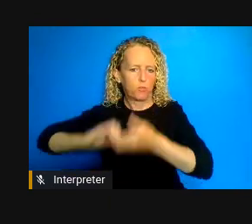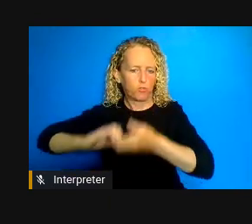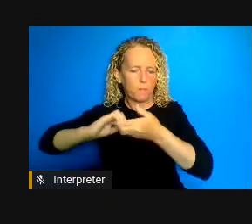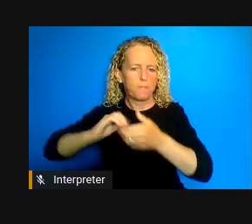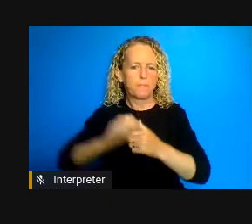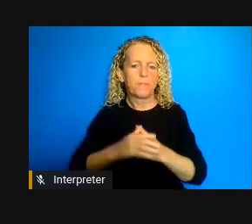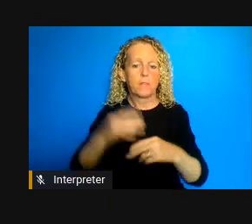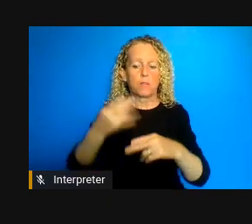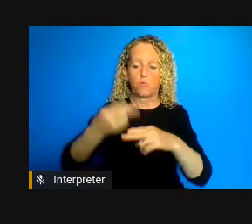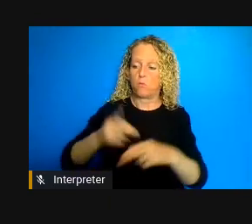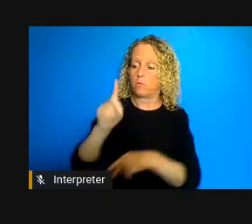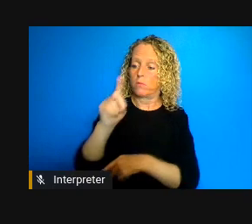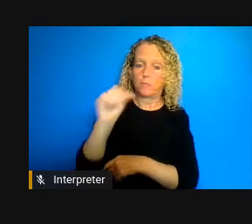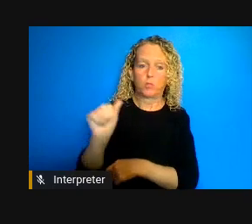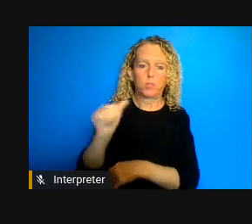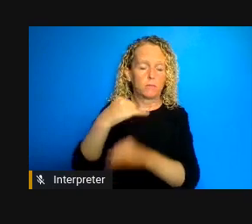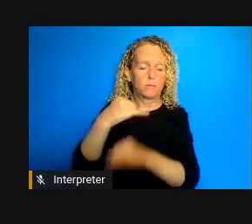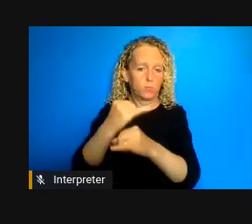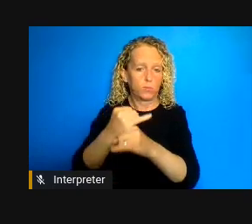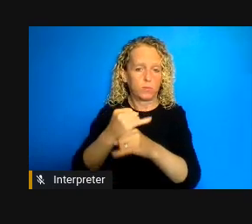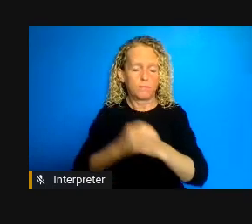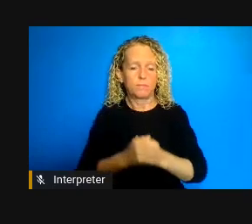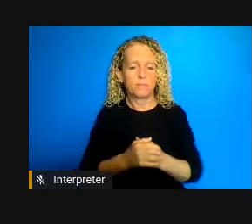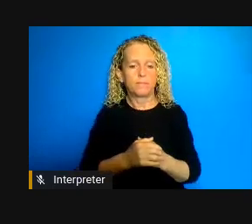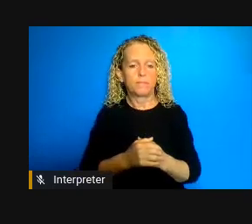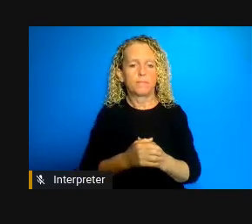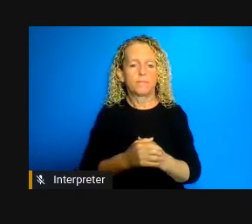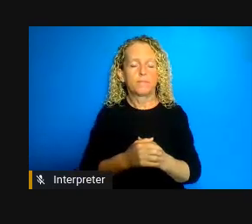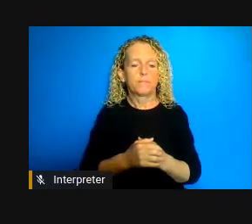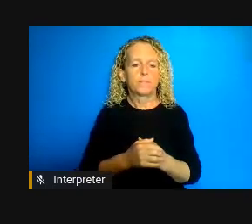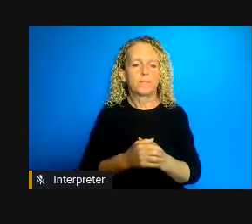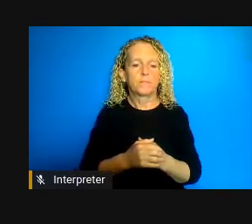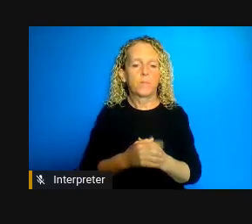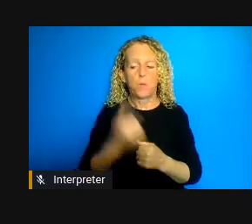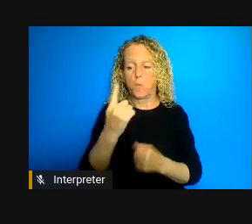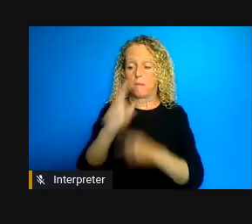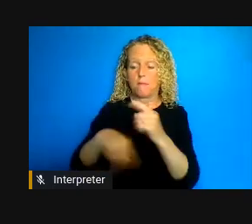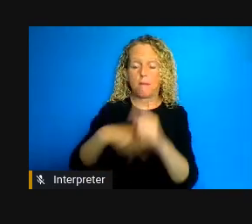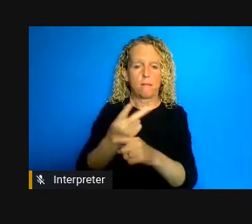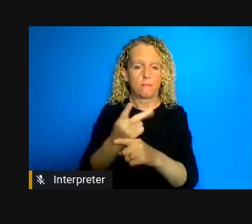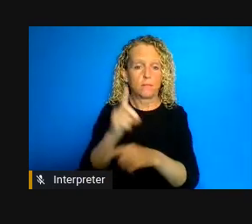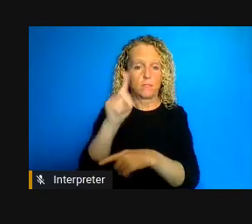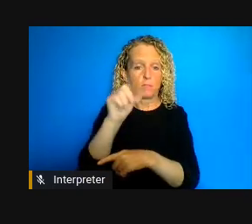institutions. Now one form of disability institution or I'll class it that way is